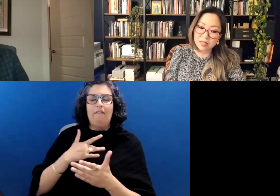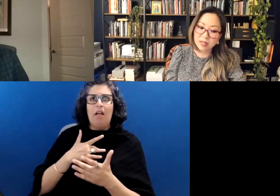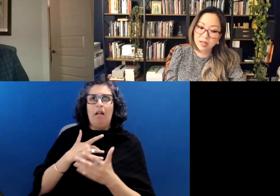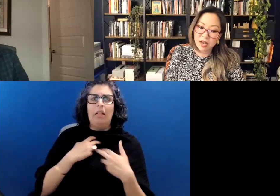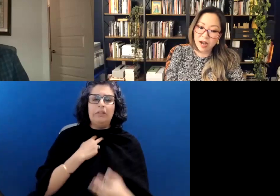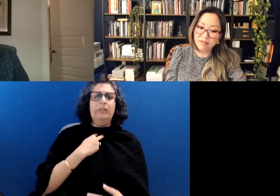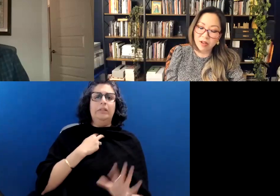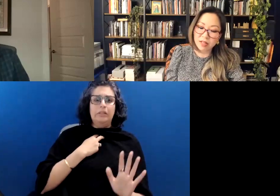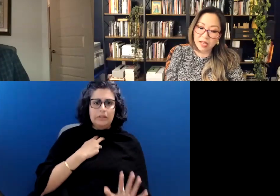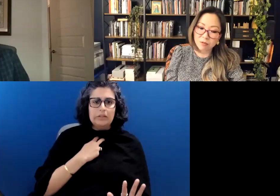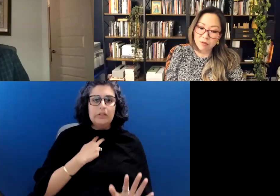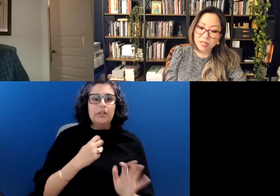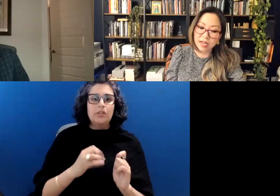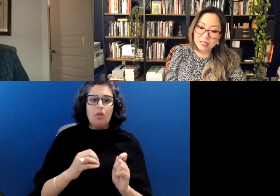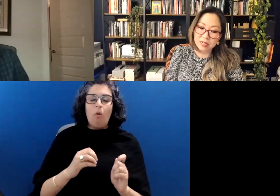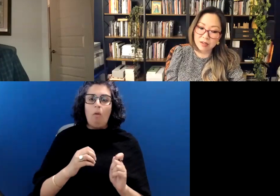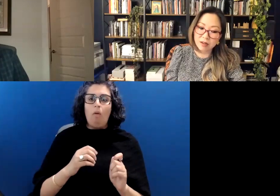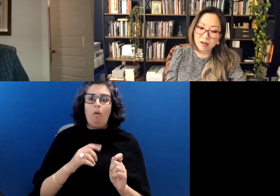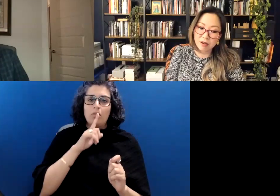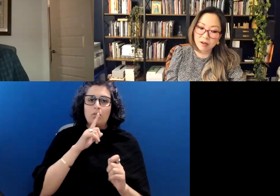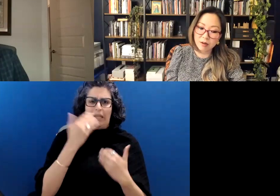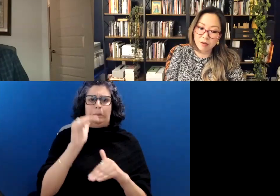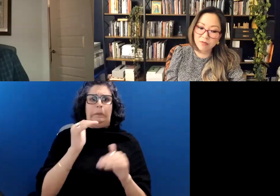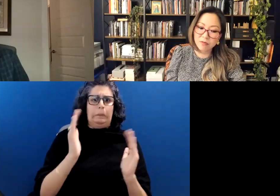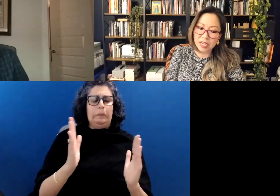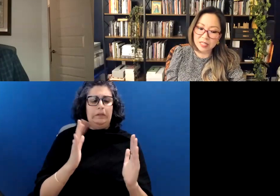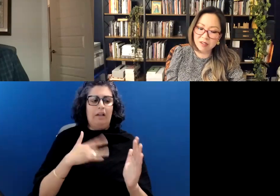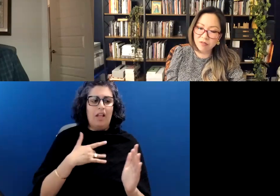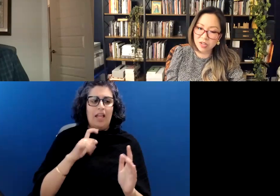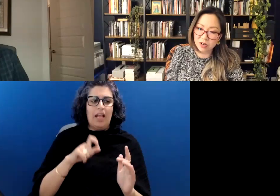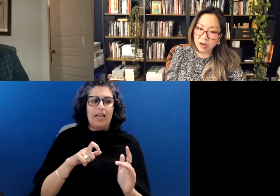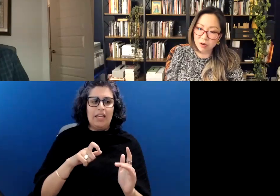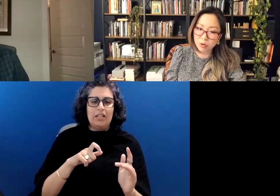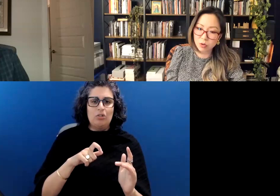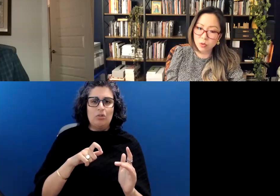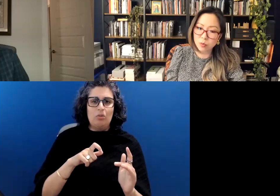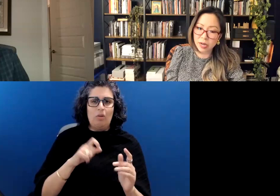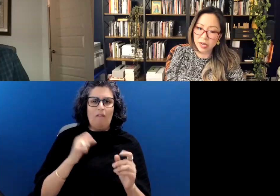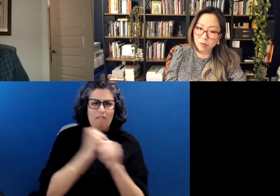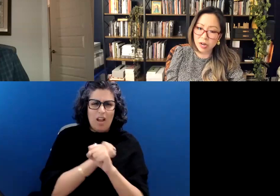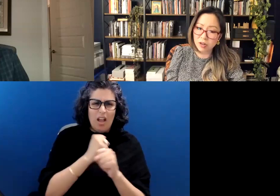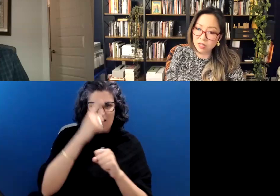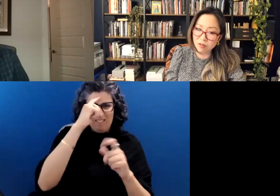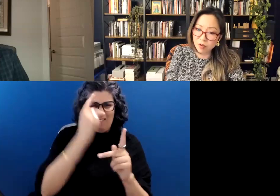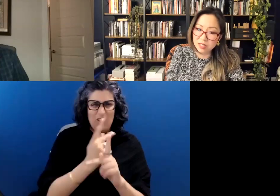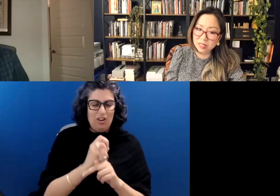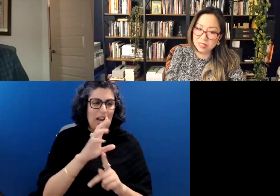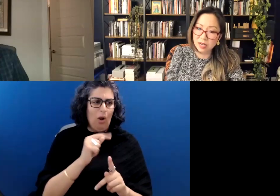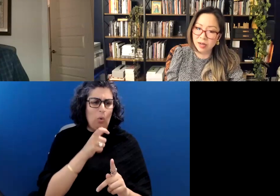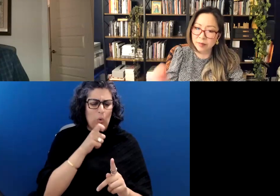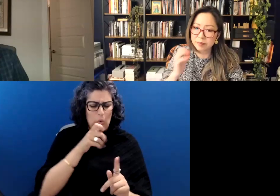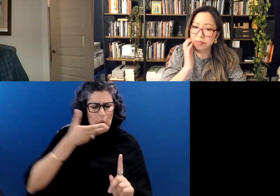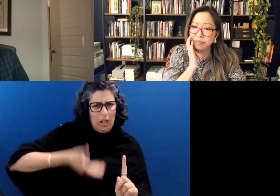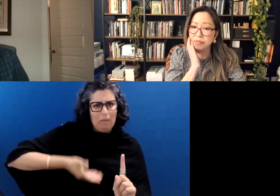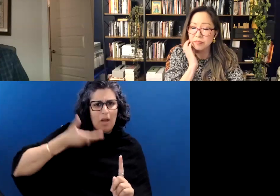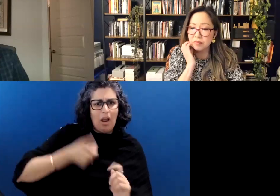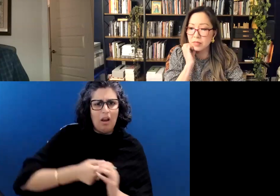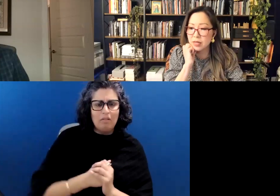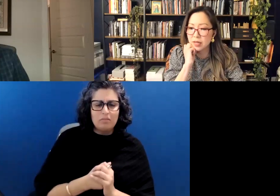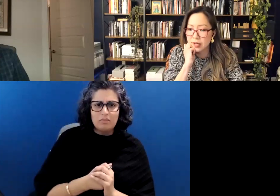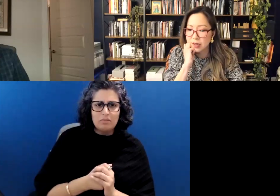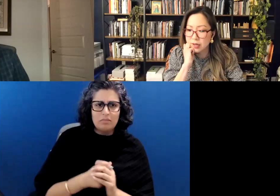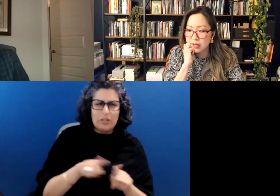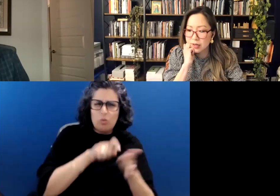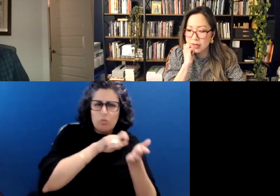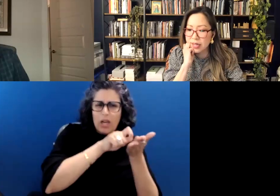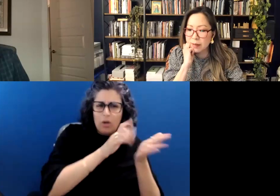And I felt like I really had to fight to figure out who my writer self was.